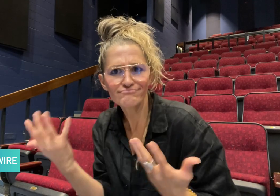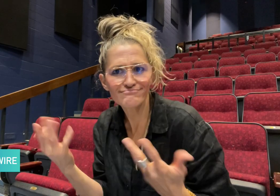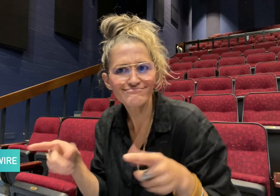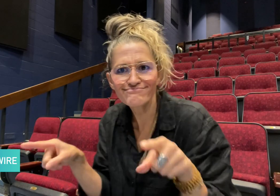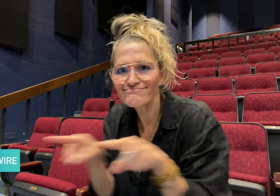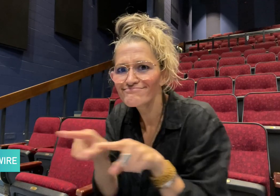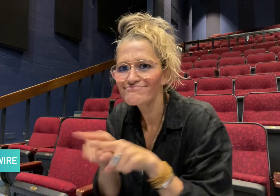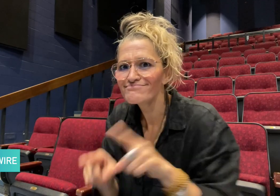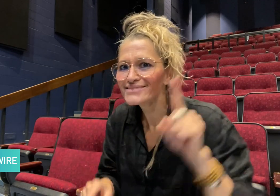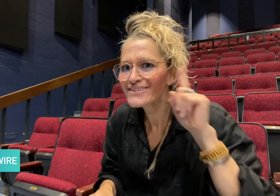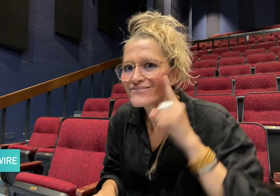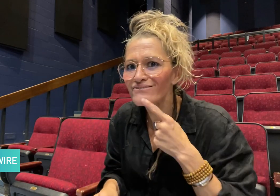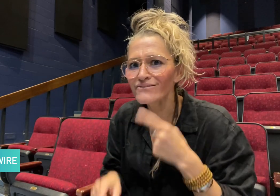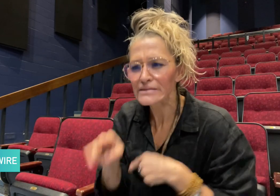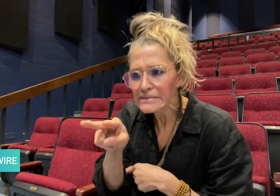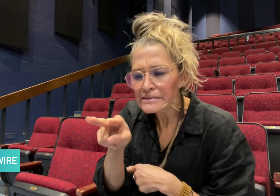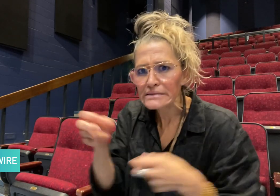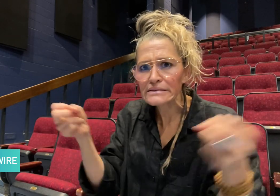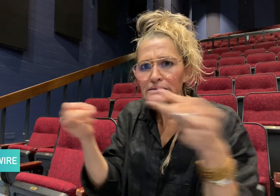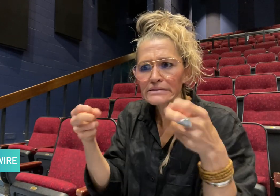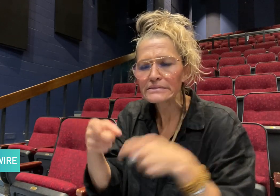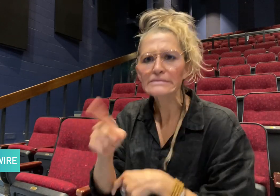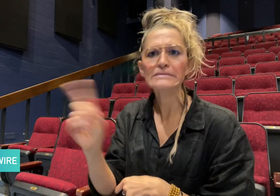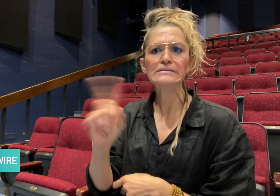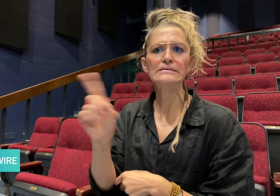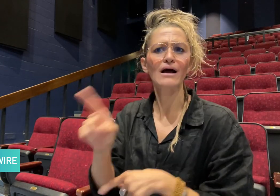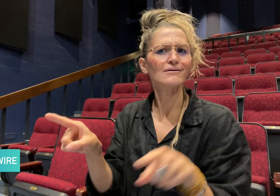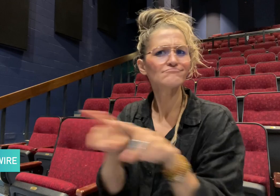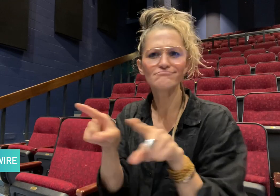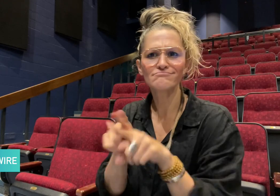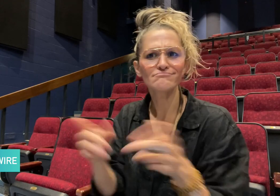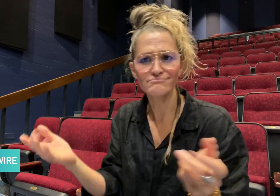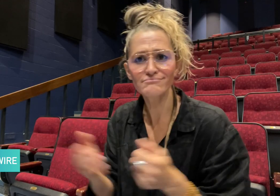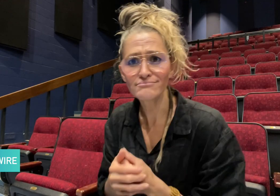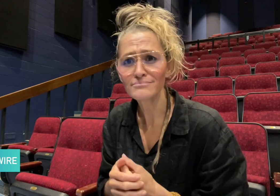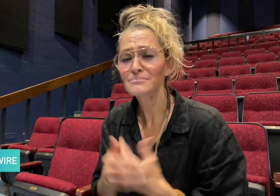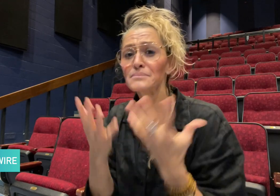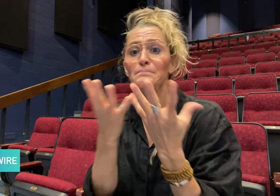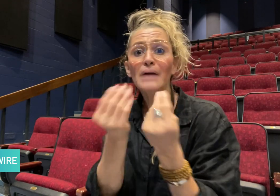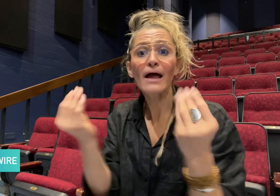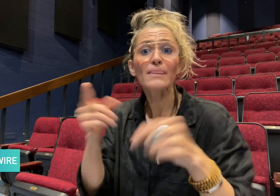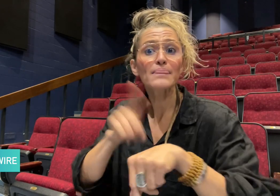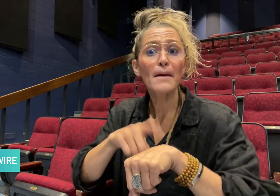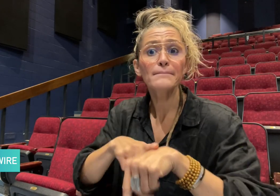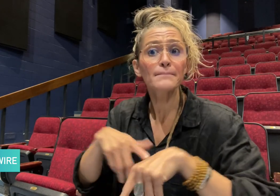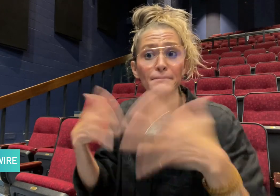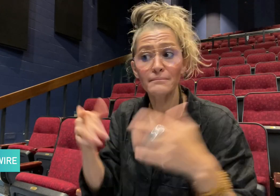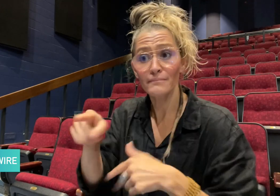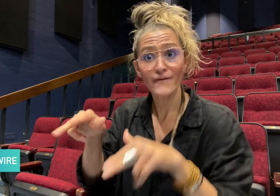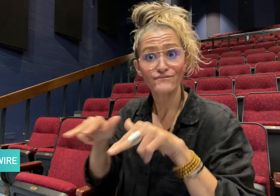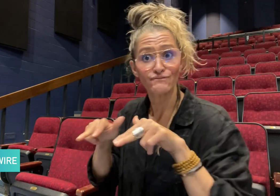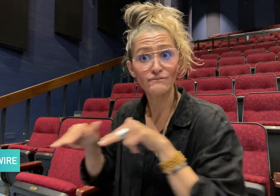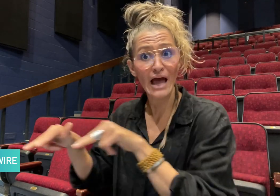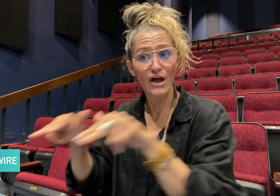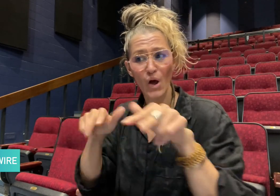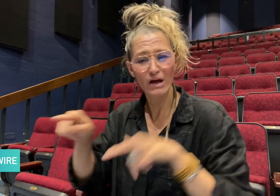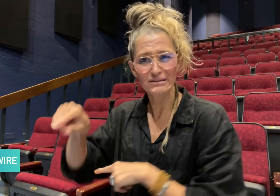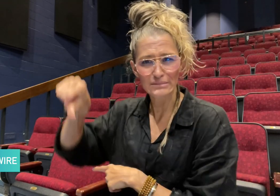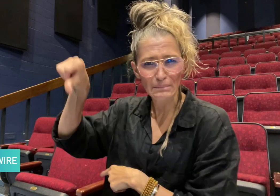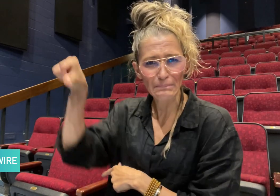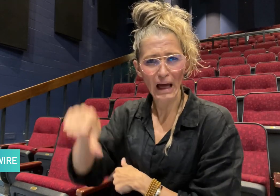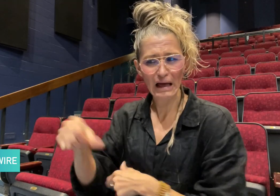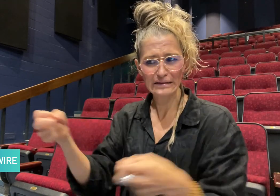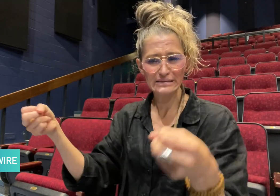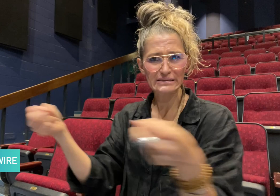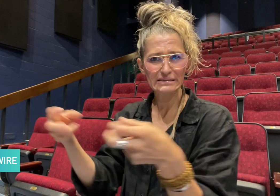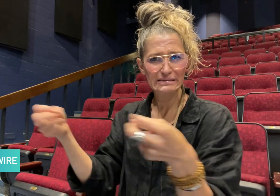I often have to give up on a video that's poorly captioned